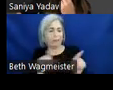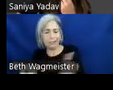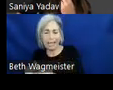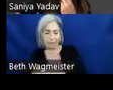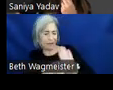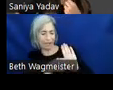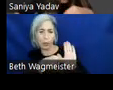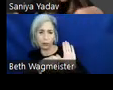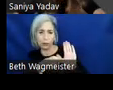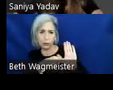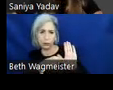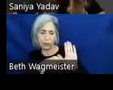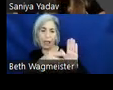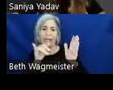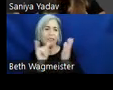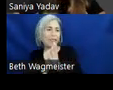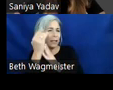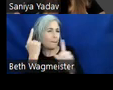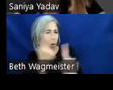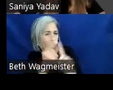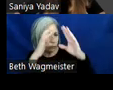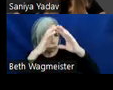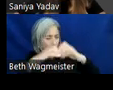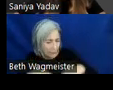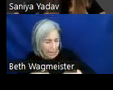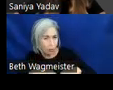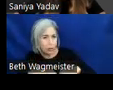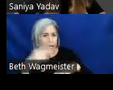That's why we break it down. We look at a range of possibilities and likely